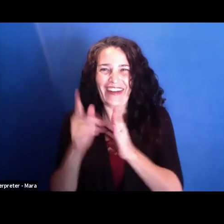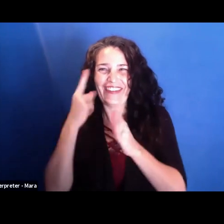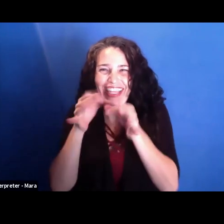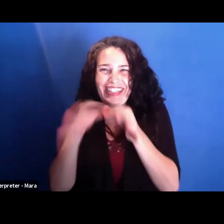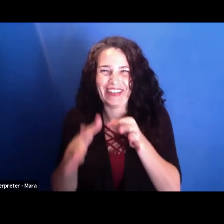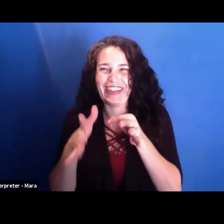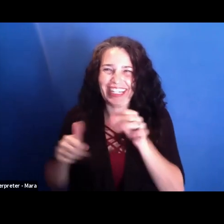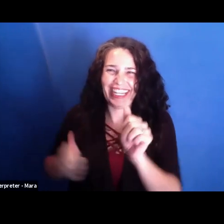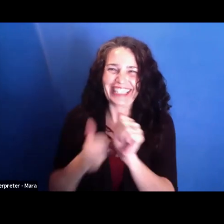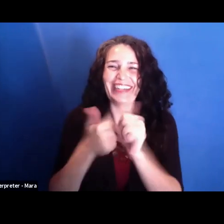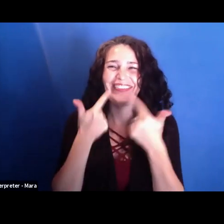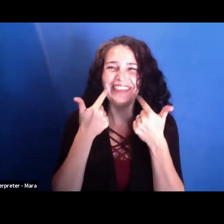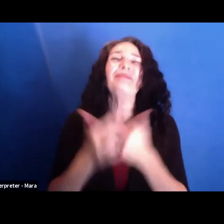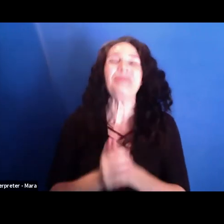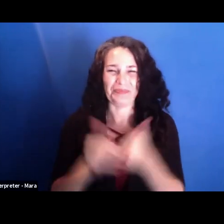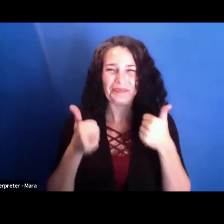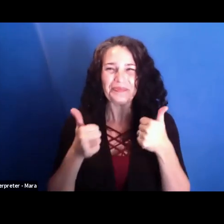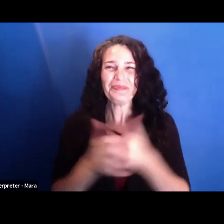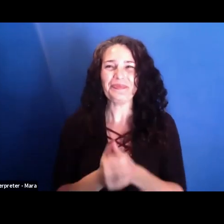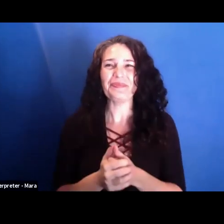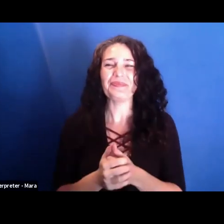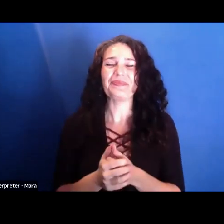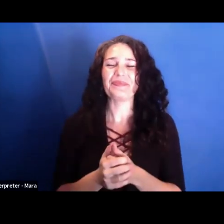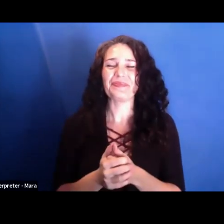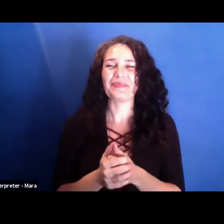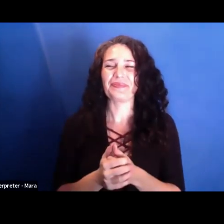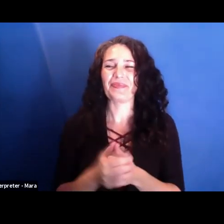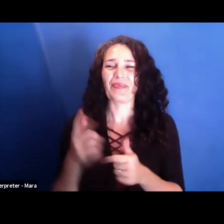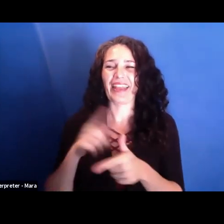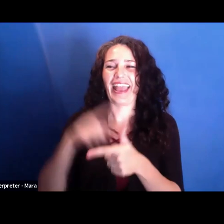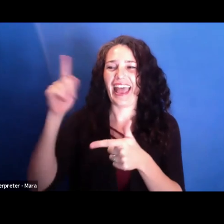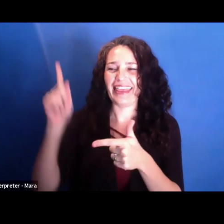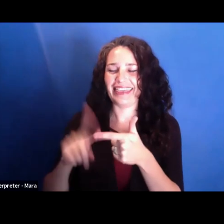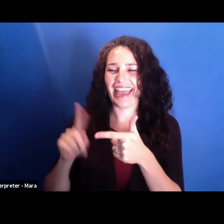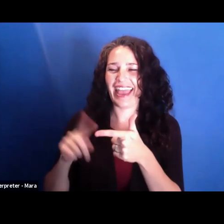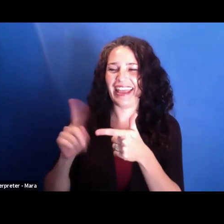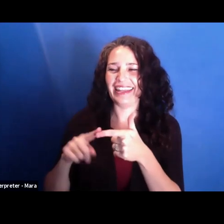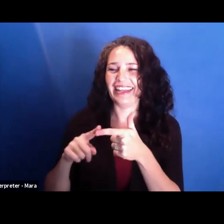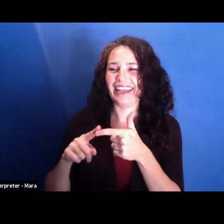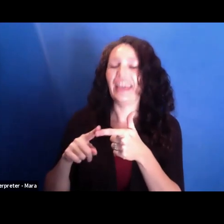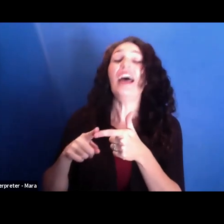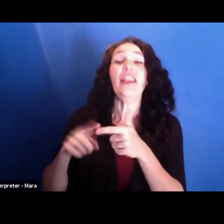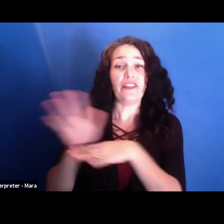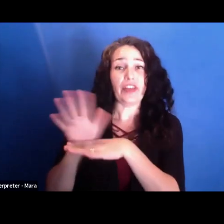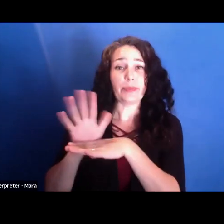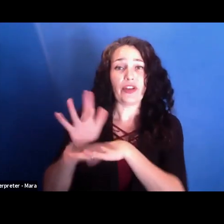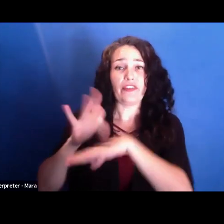[CHUCKLES] And then the films are available for IDA members only.